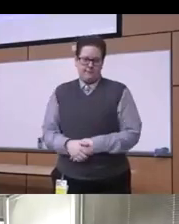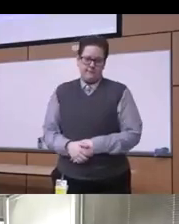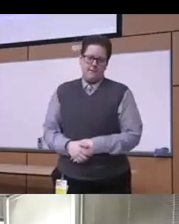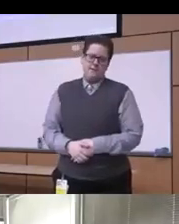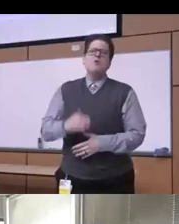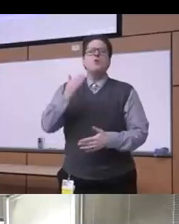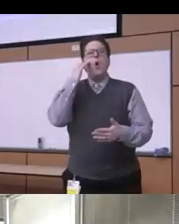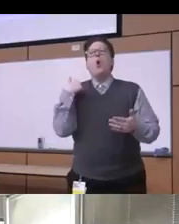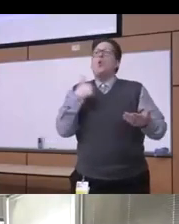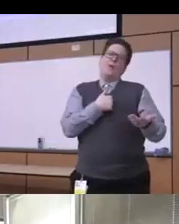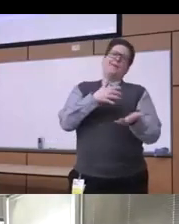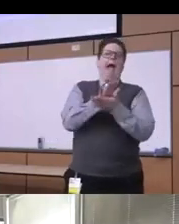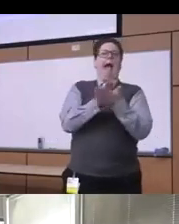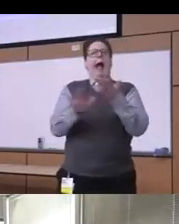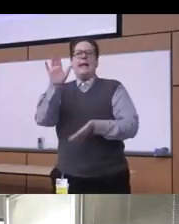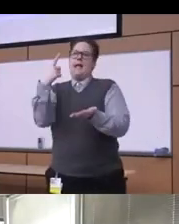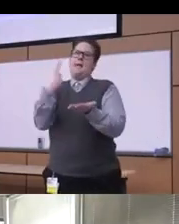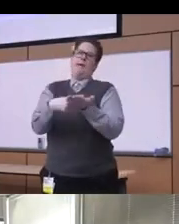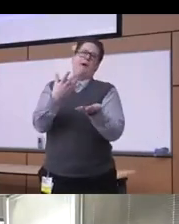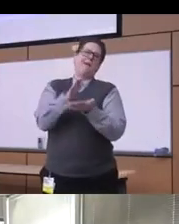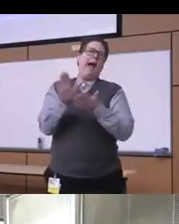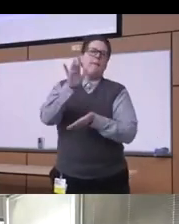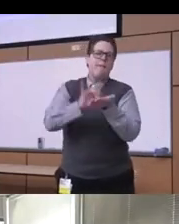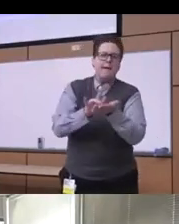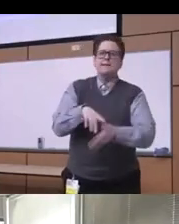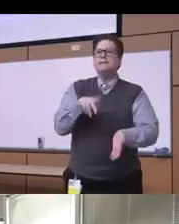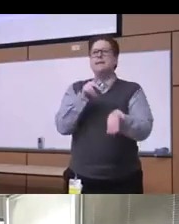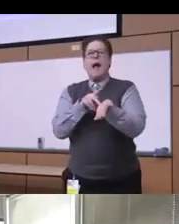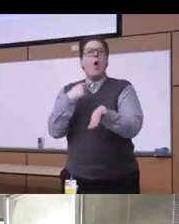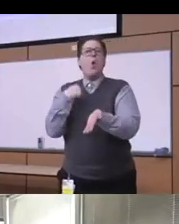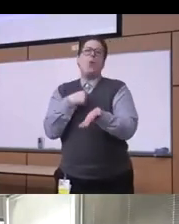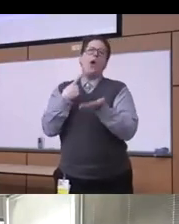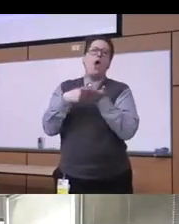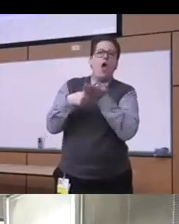in Academia whether academic medicine or even Psychiatry we debate all the time disparities